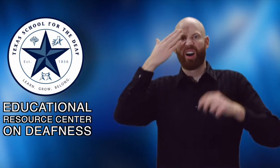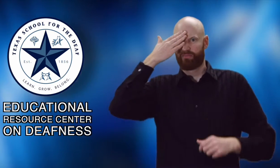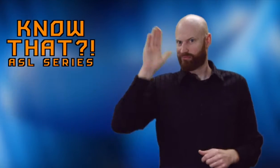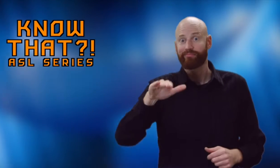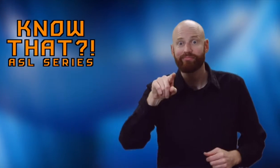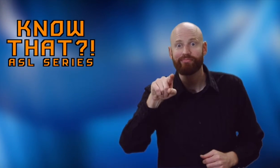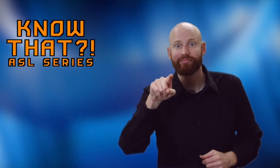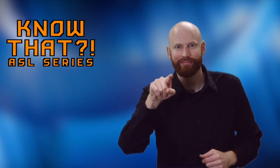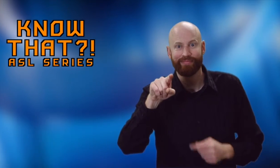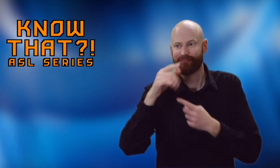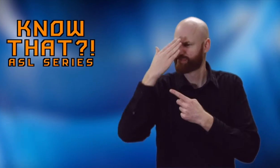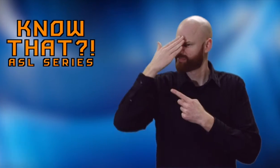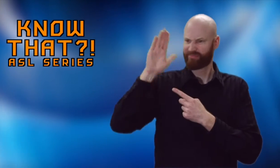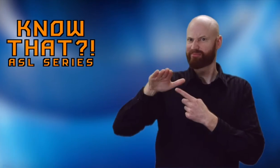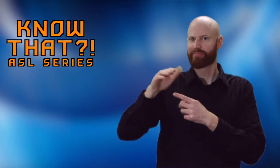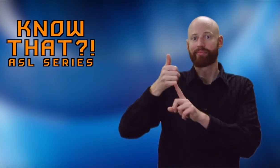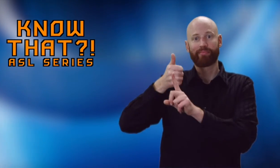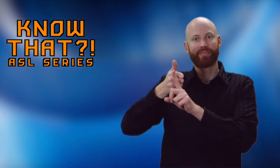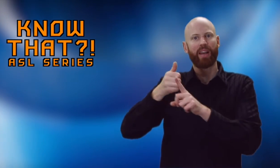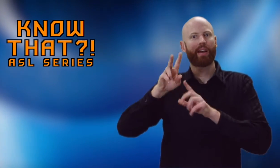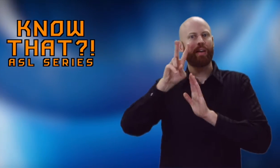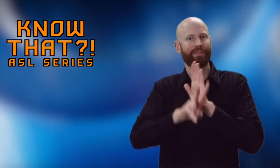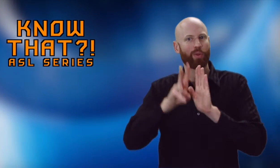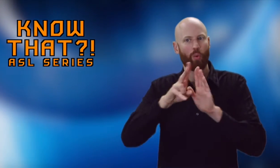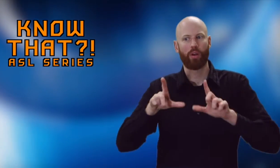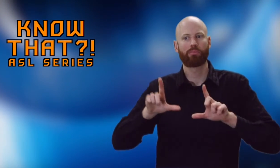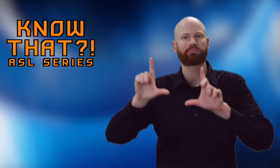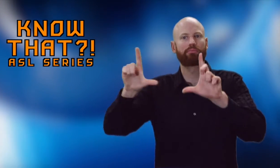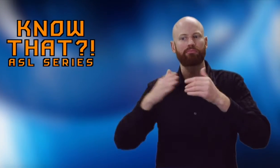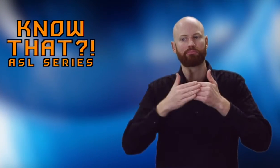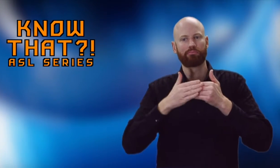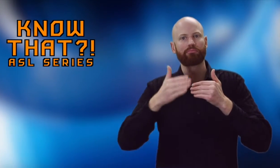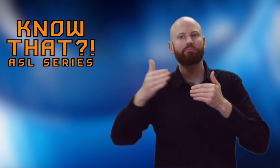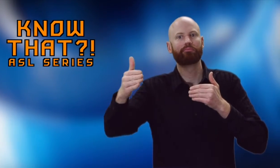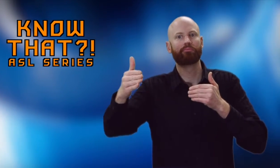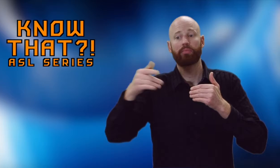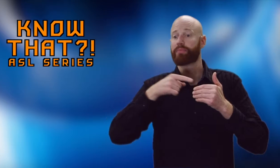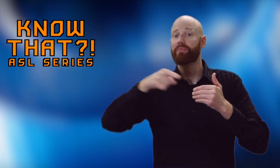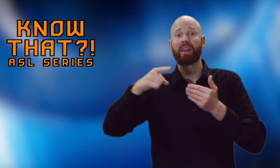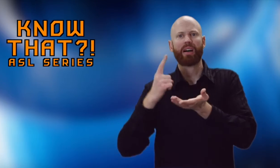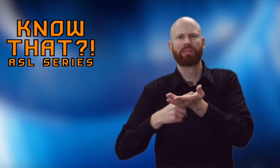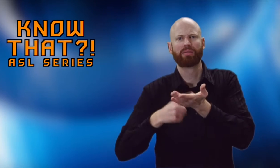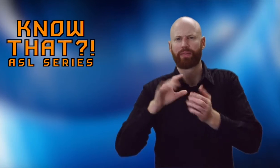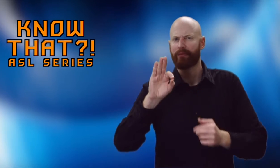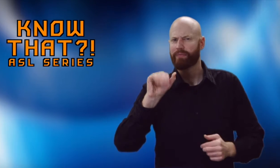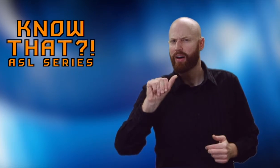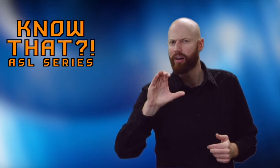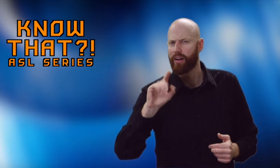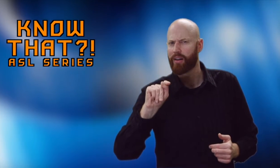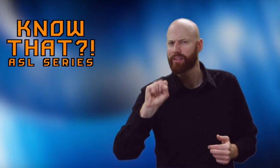"KnowThat!?" is a video series which touches on offbeat,